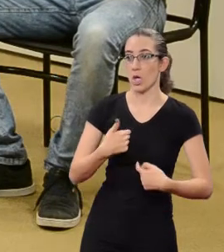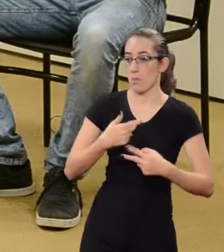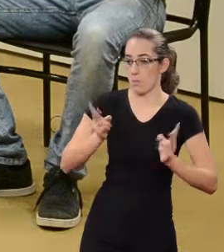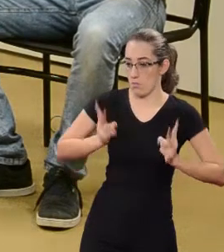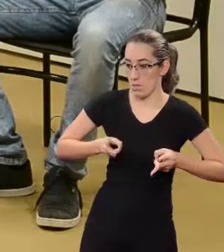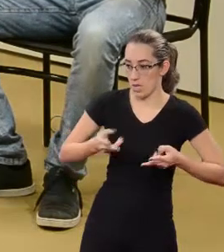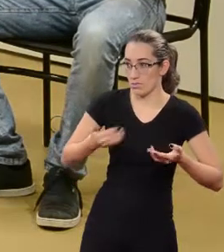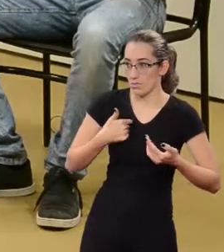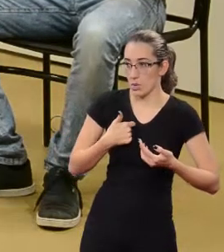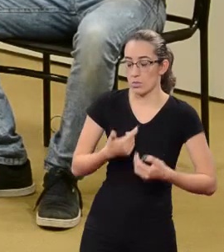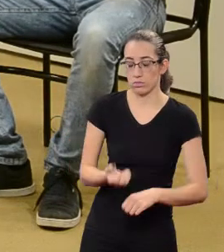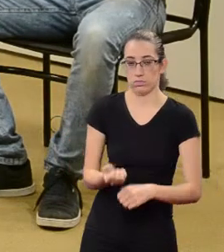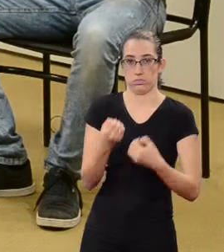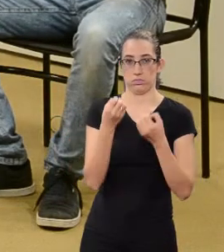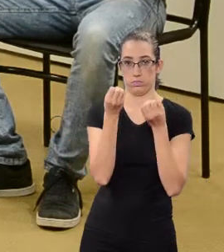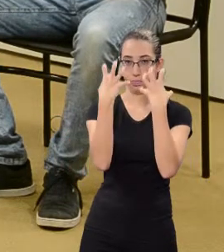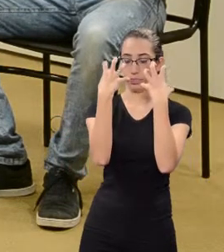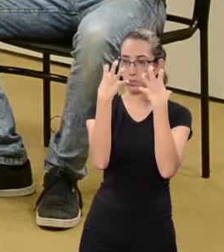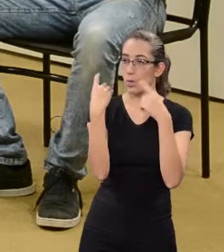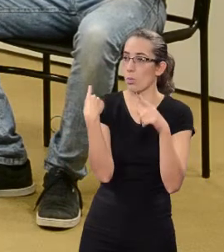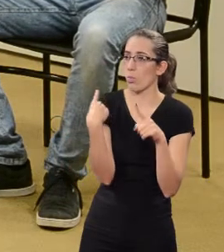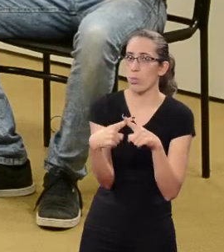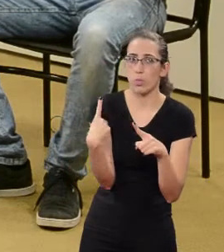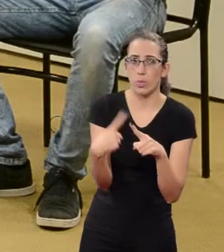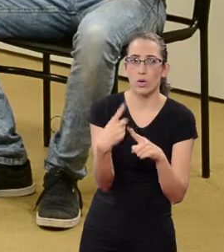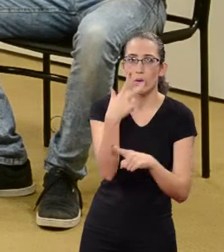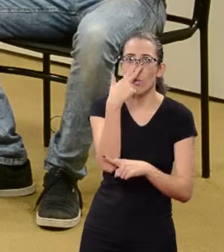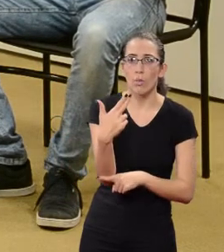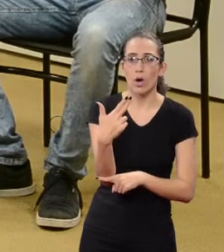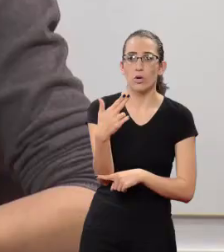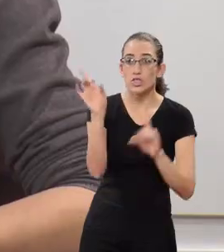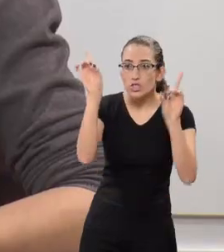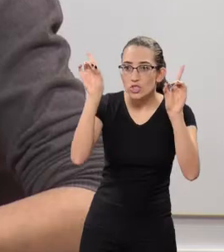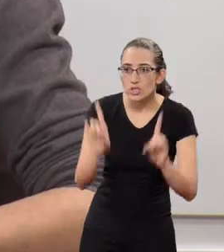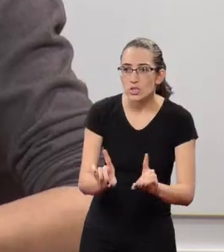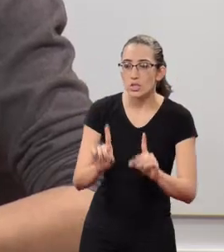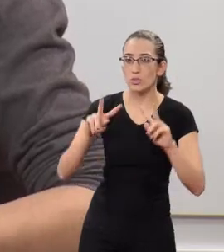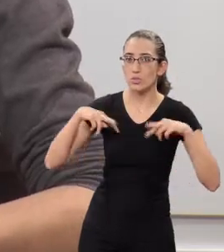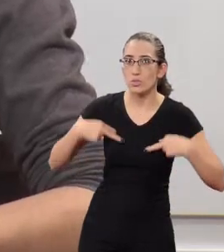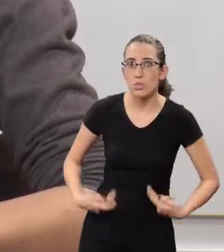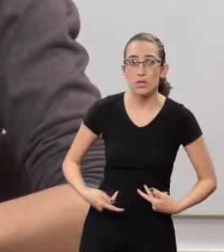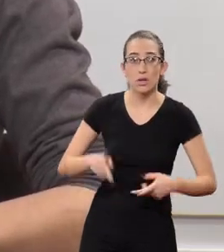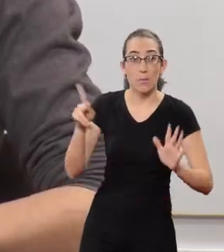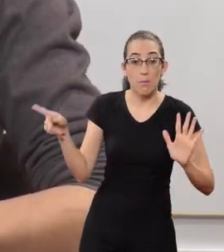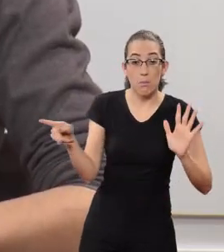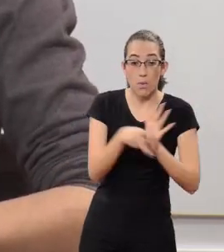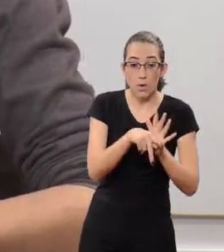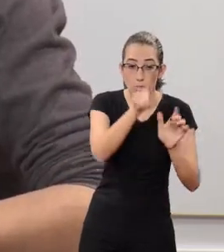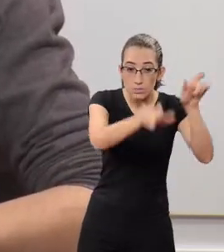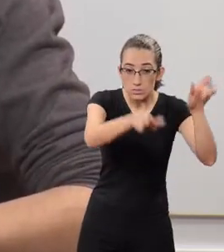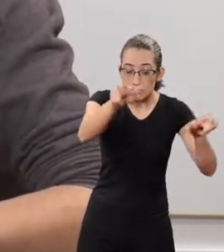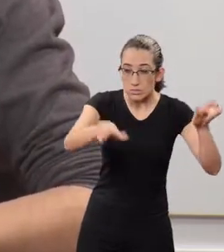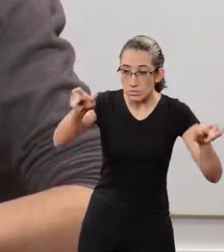academic students as Human Rights is inherent to human beings, to citizens.